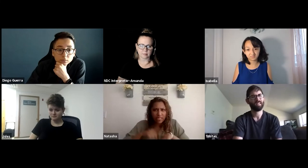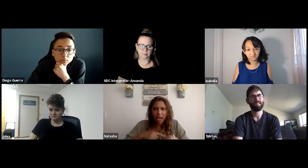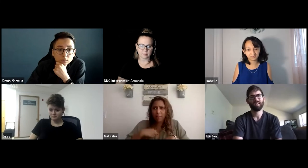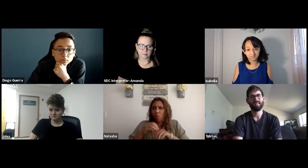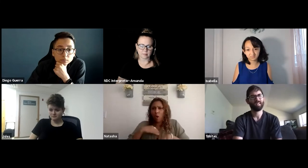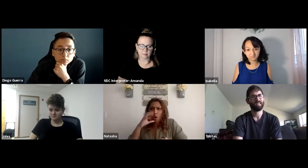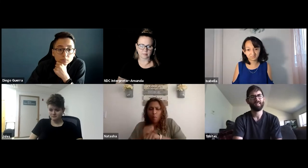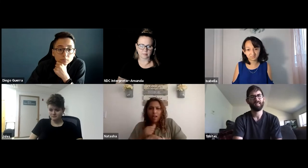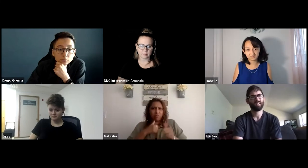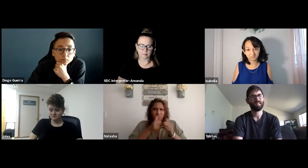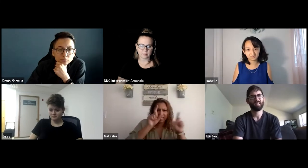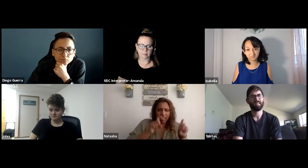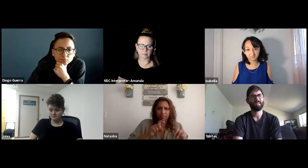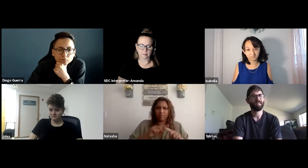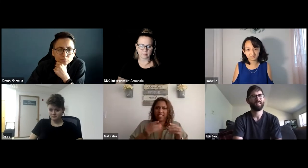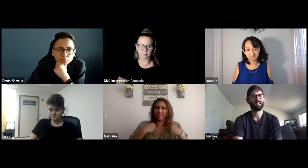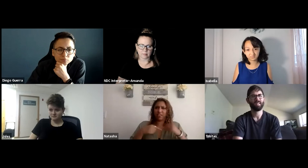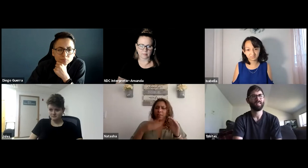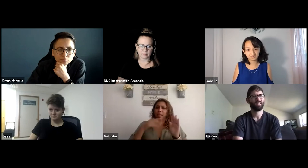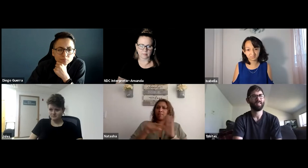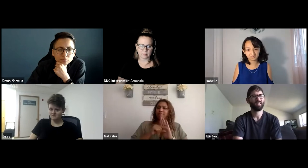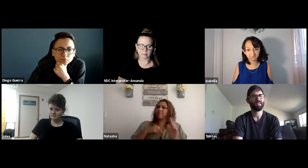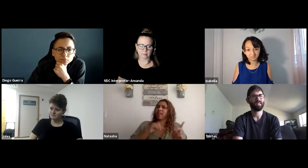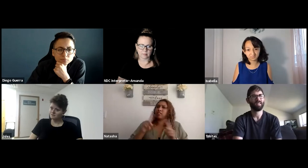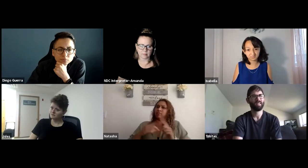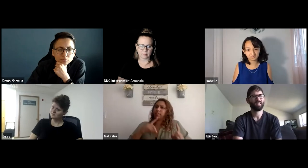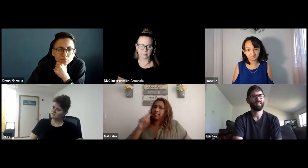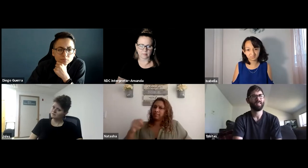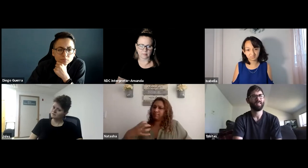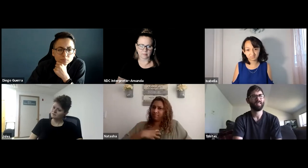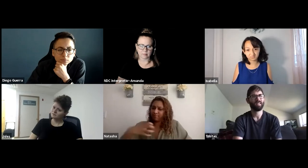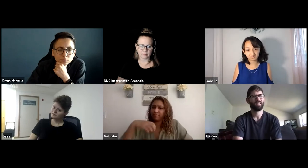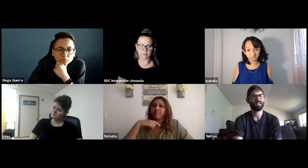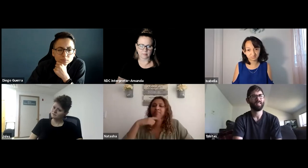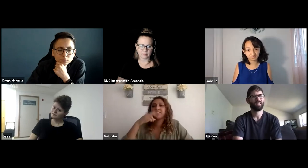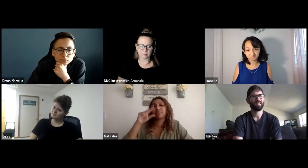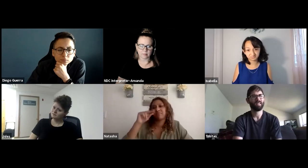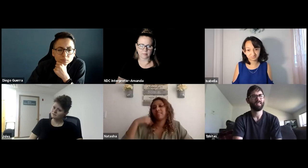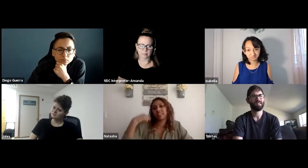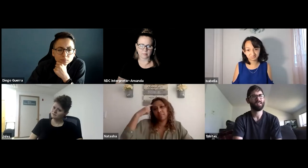persistence I got a bad grade. I completed all my assignments on time, and I got a bad grade.